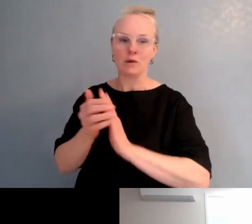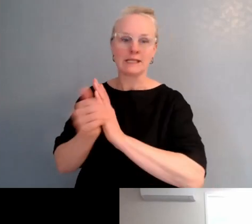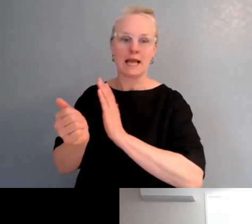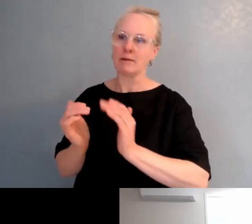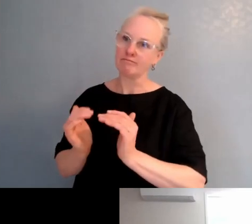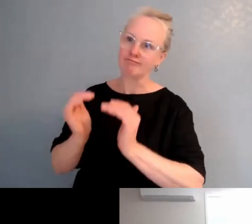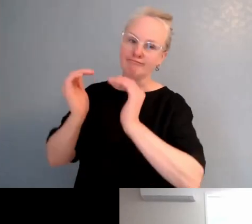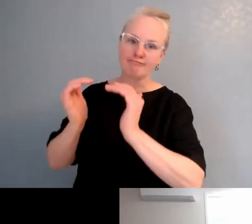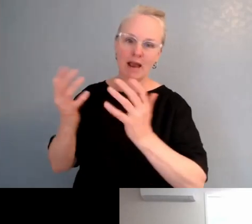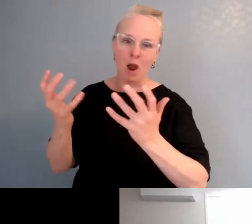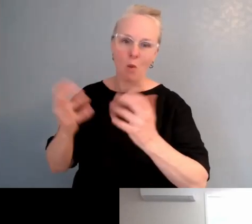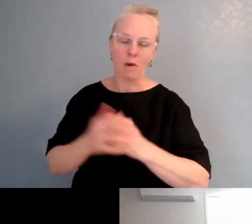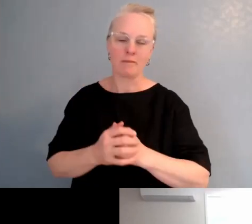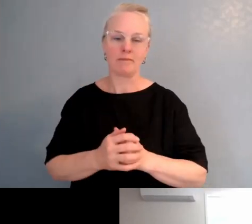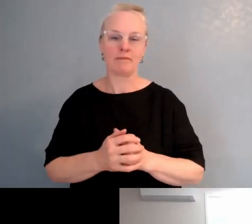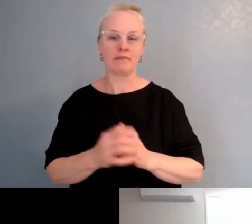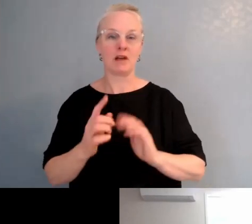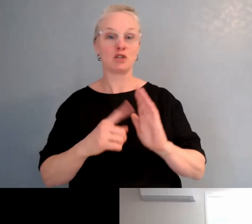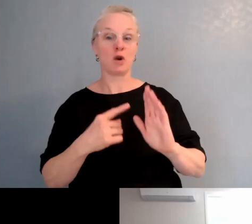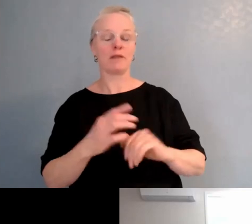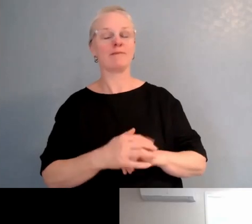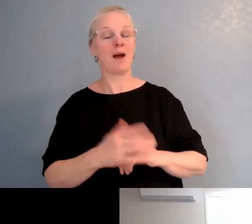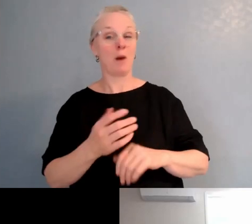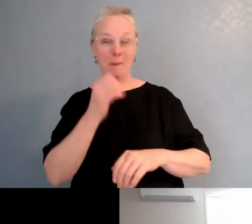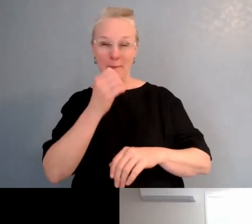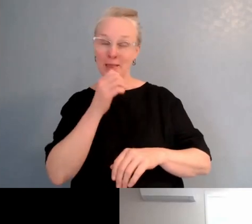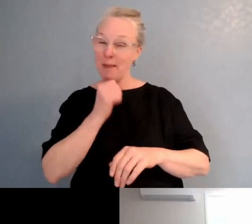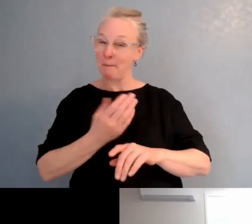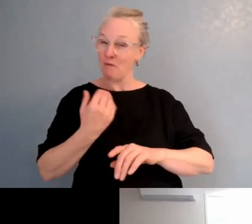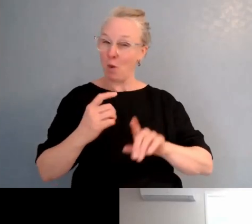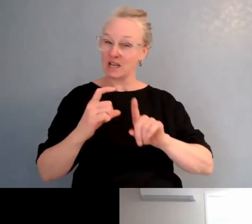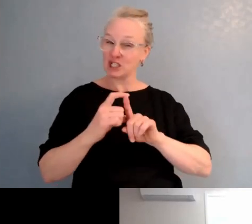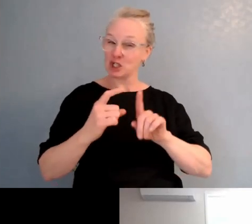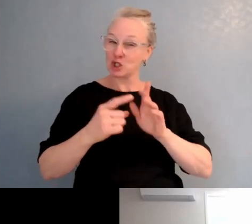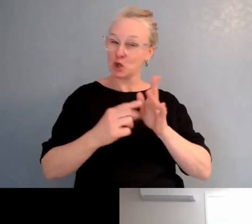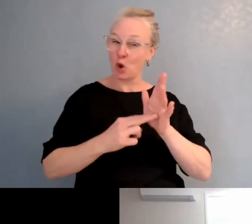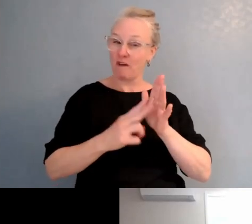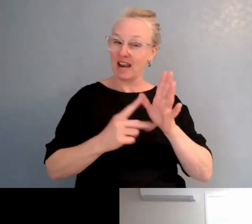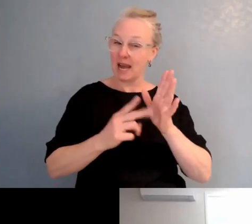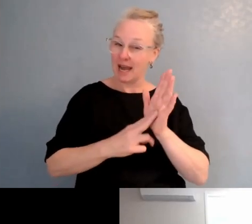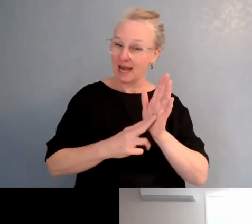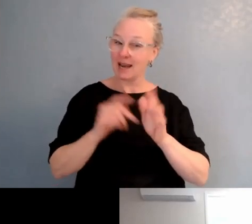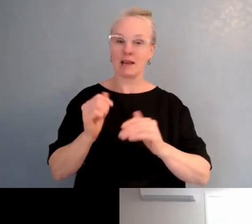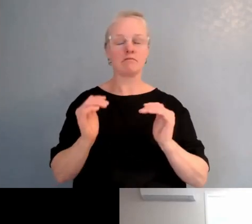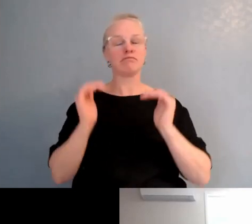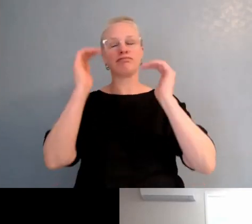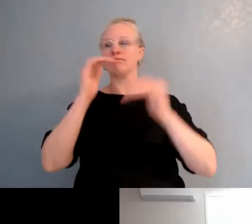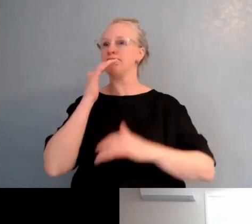We were quite lucky. We've talked about Donovan, who has a high level of language acquisition, and he's actually not teaching full-time now.